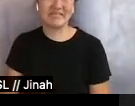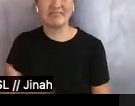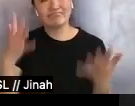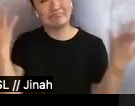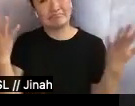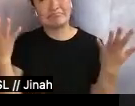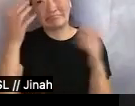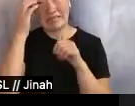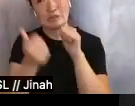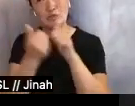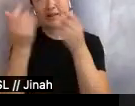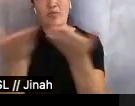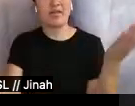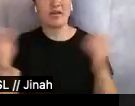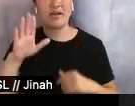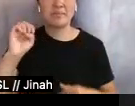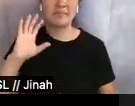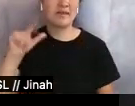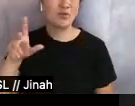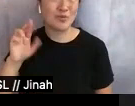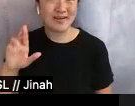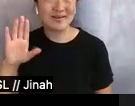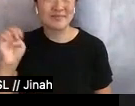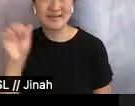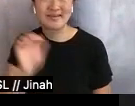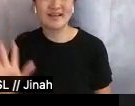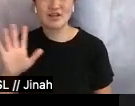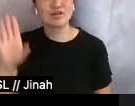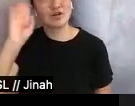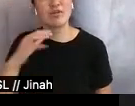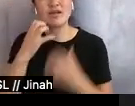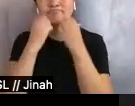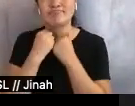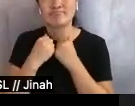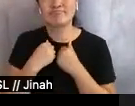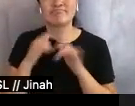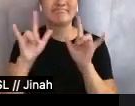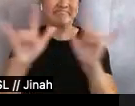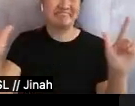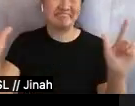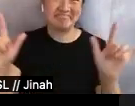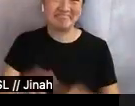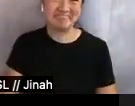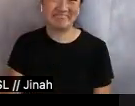But be queer, be Asian, and know that you're loved, because I sure as hell love you. Bye all.